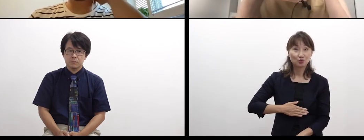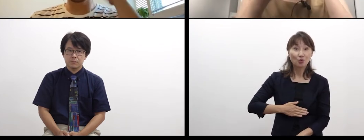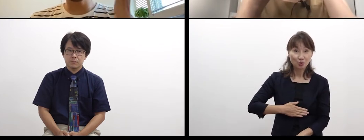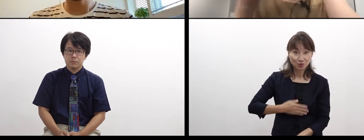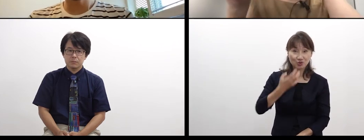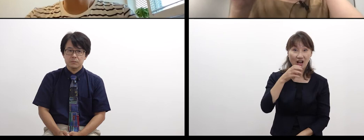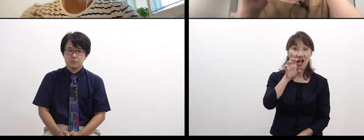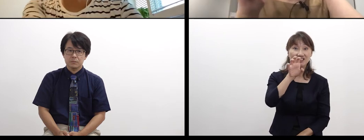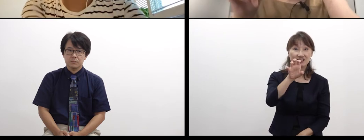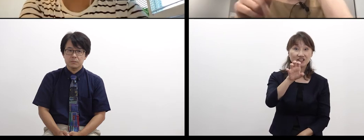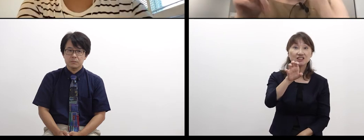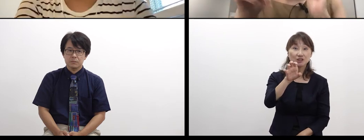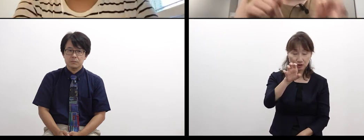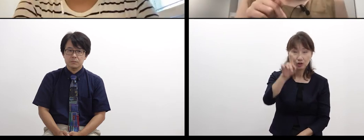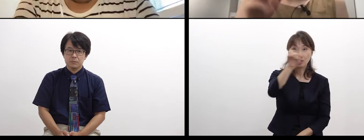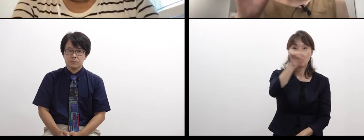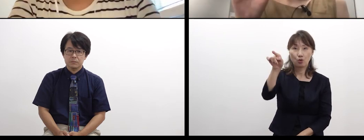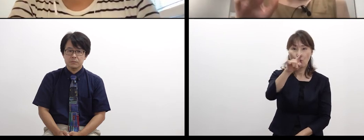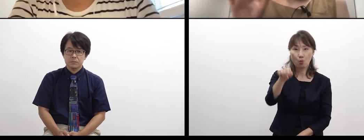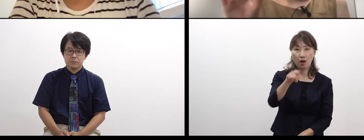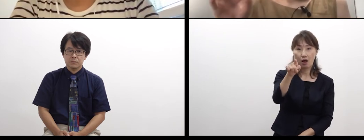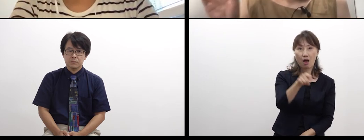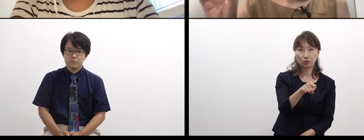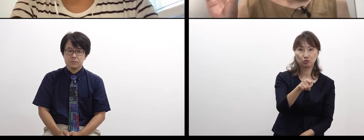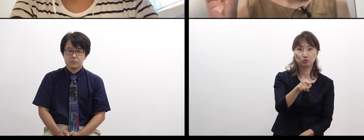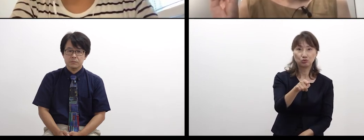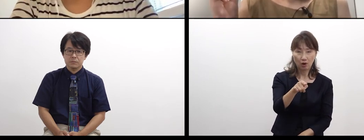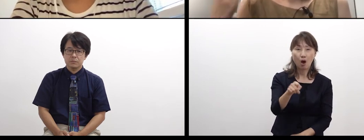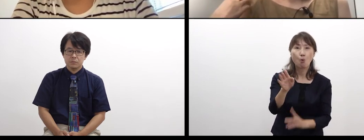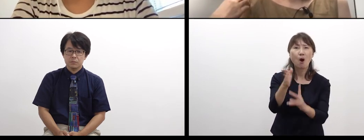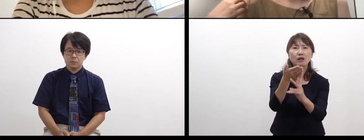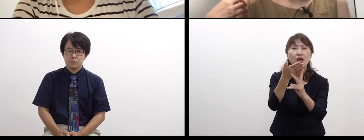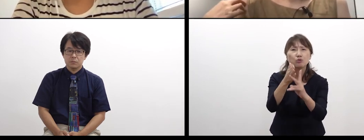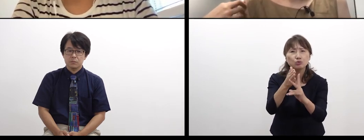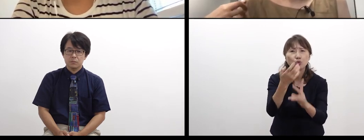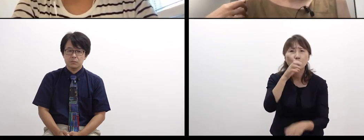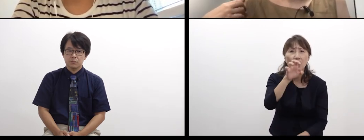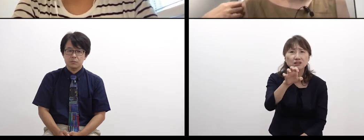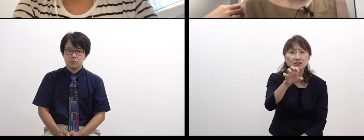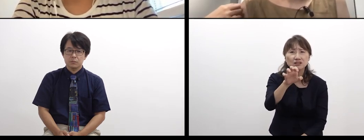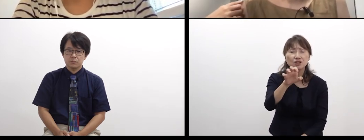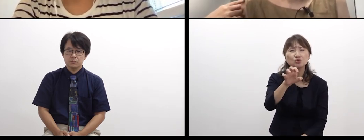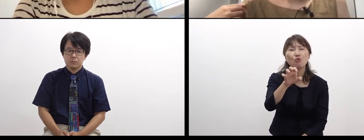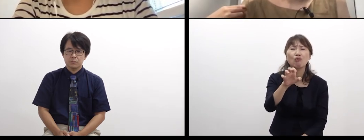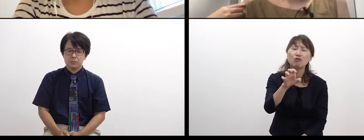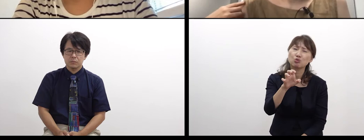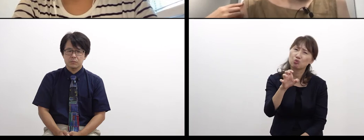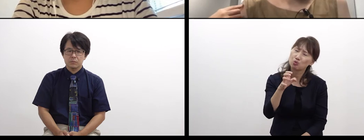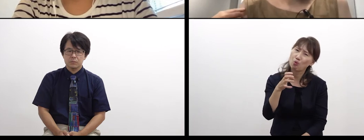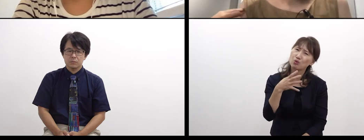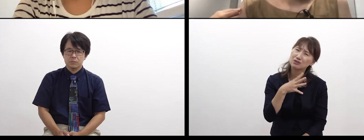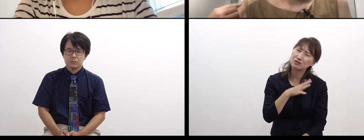as “分ける” with Chinese character and I think it’s very painful.